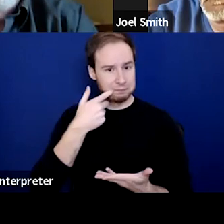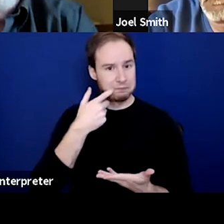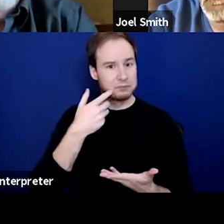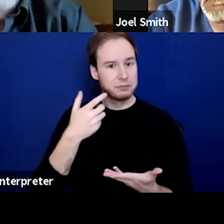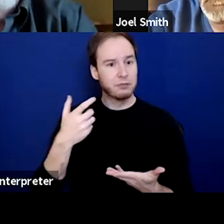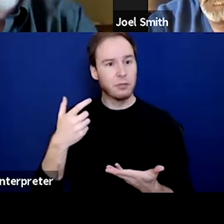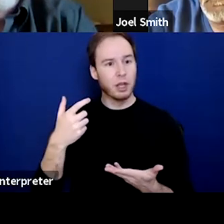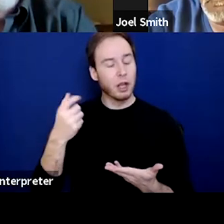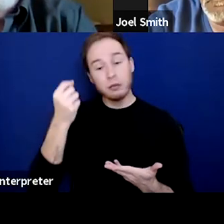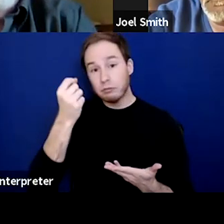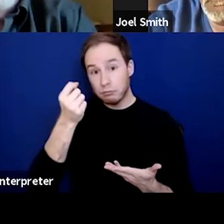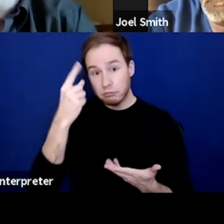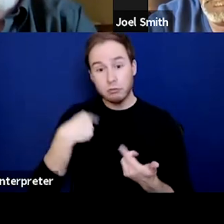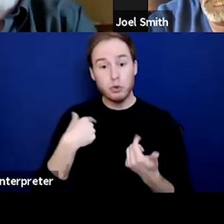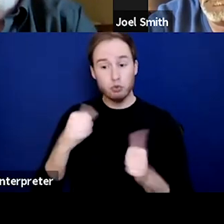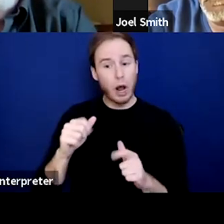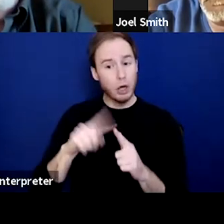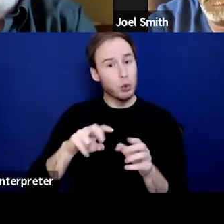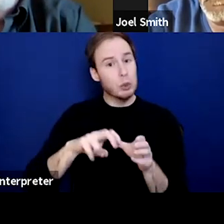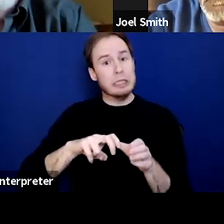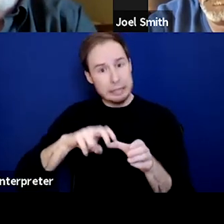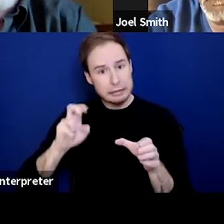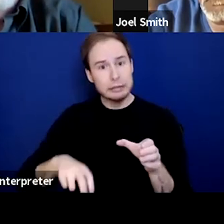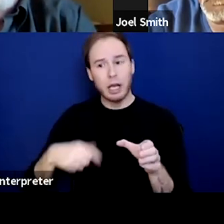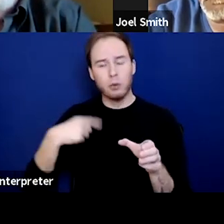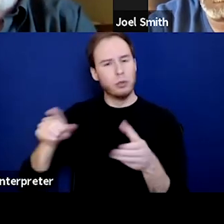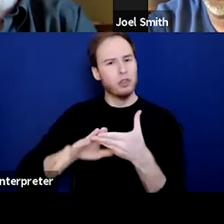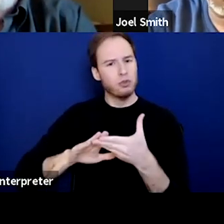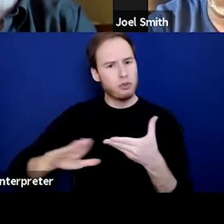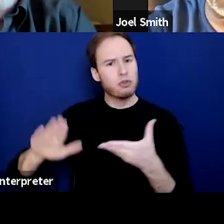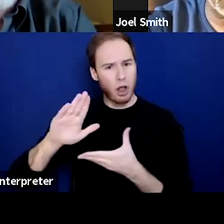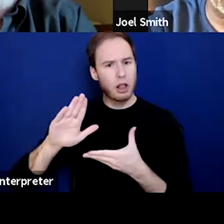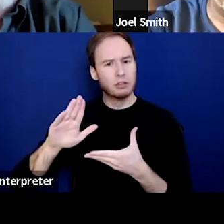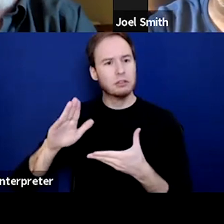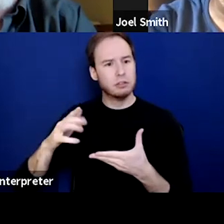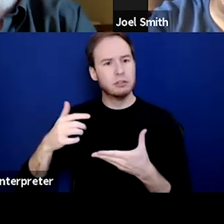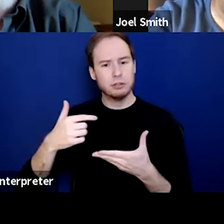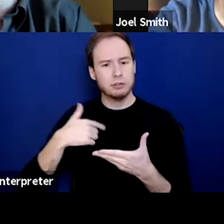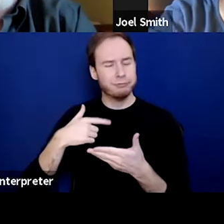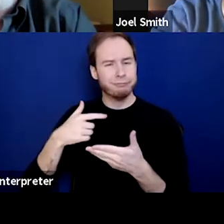but I was trying to get out. And I was in college and I was worried about my bachelors at that time.